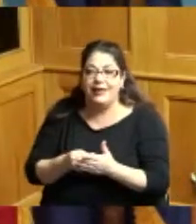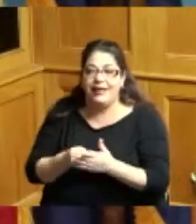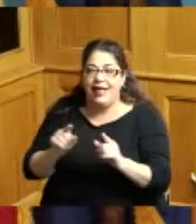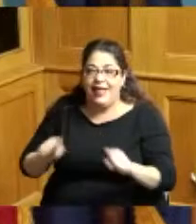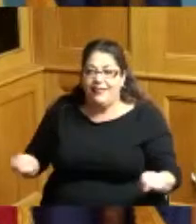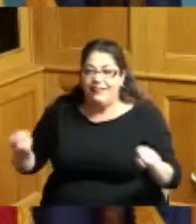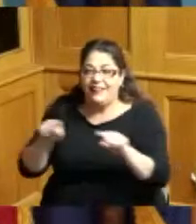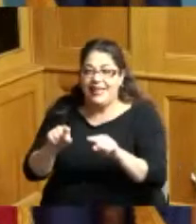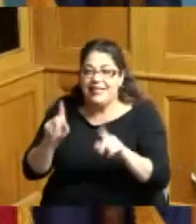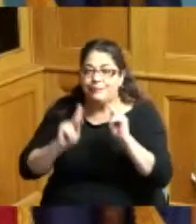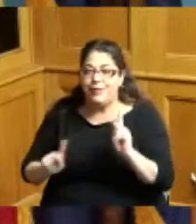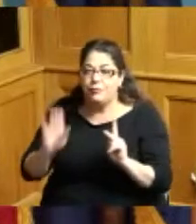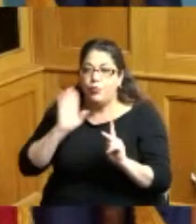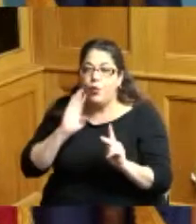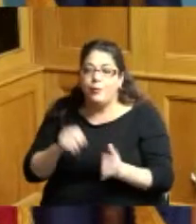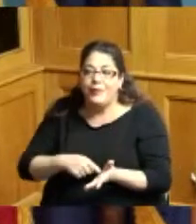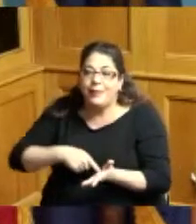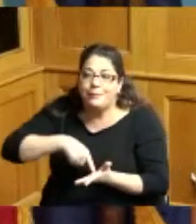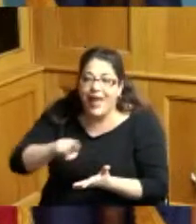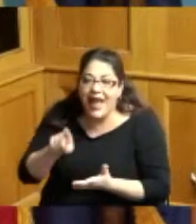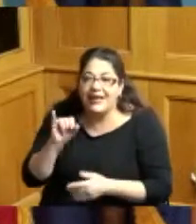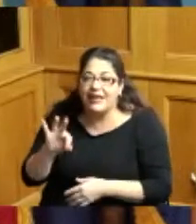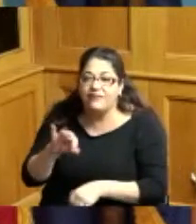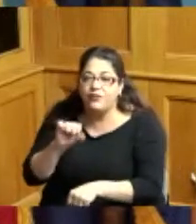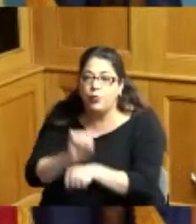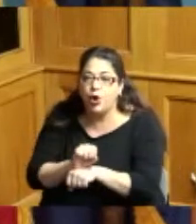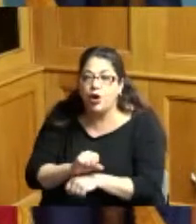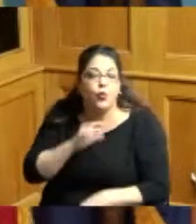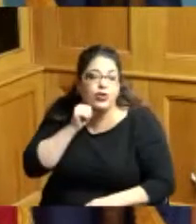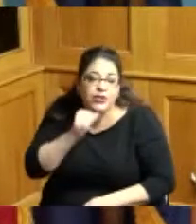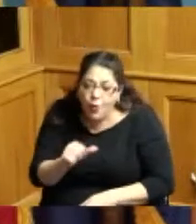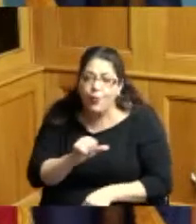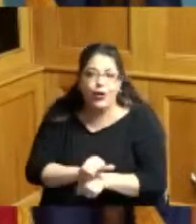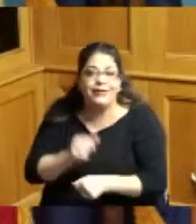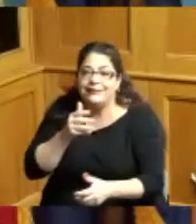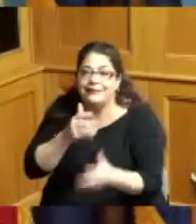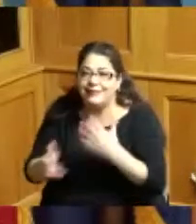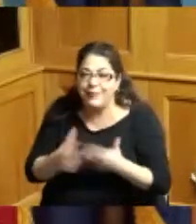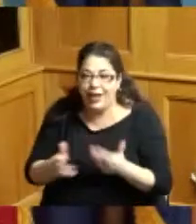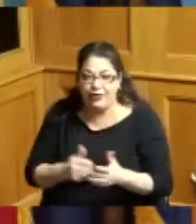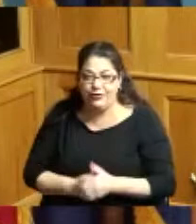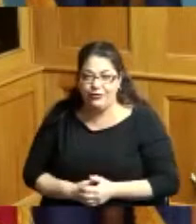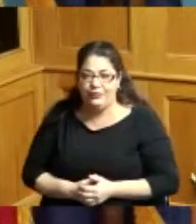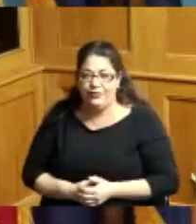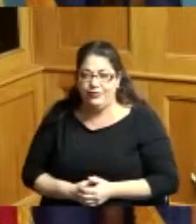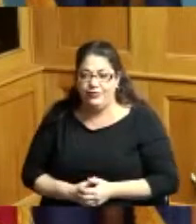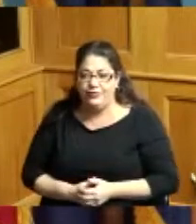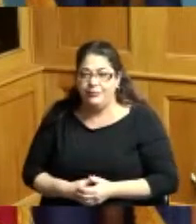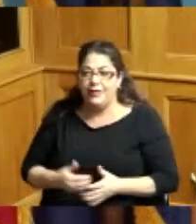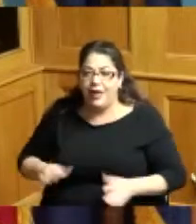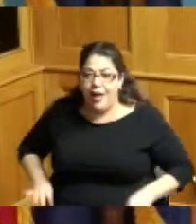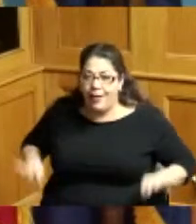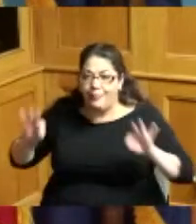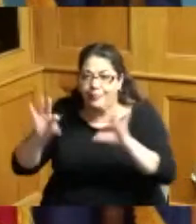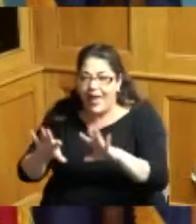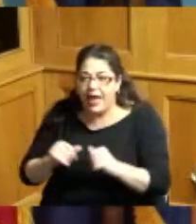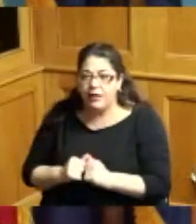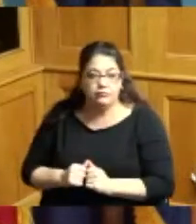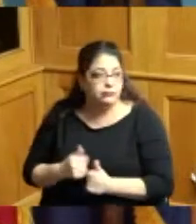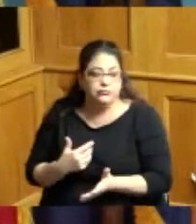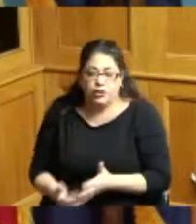that amount of money anyway if you take a holiday you're still paying them if they decide that they